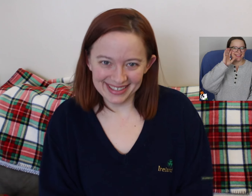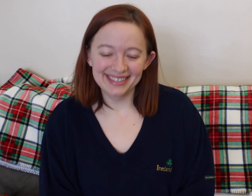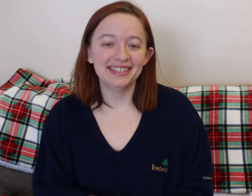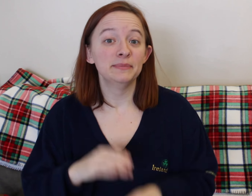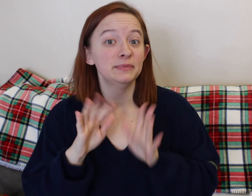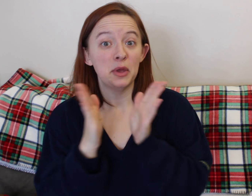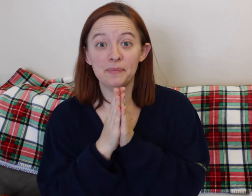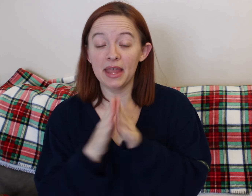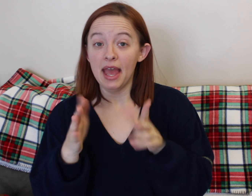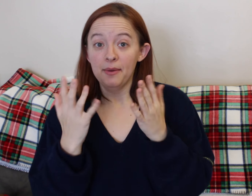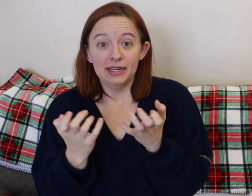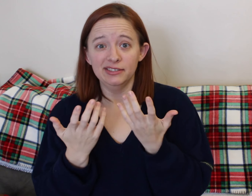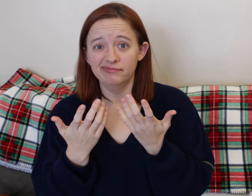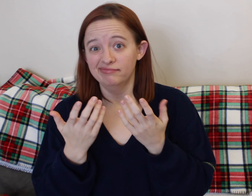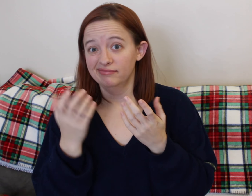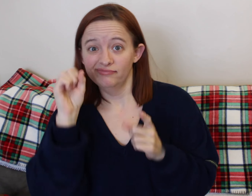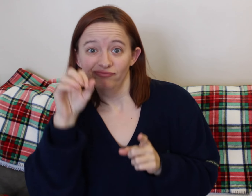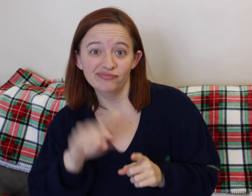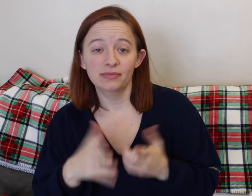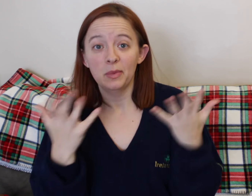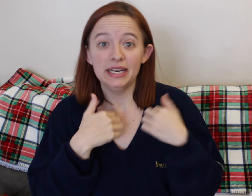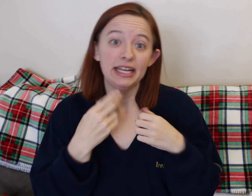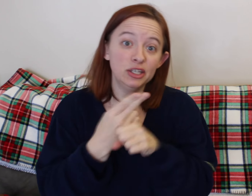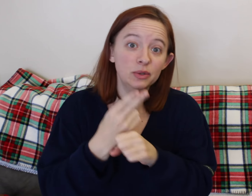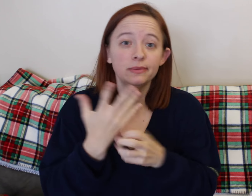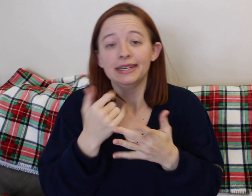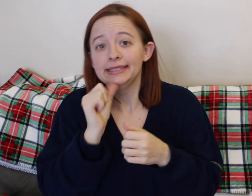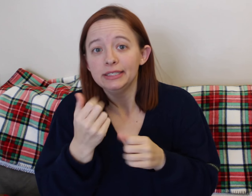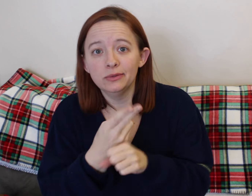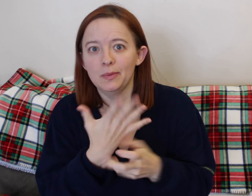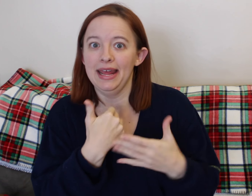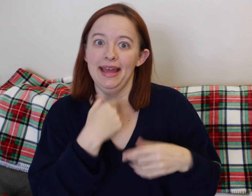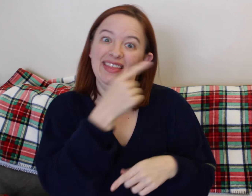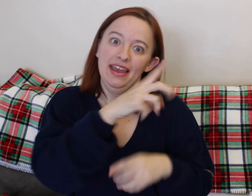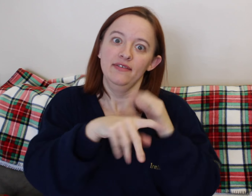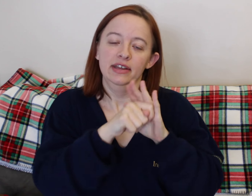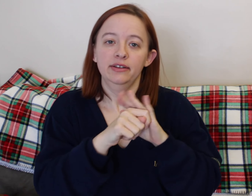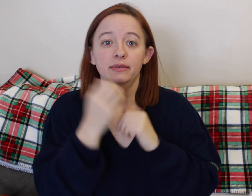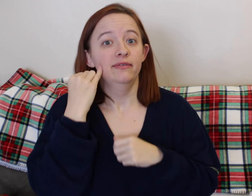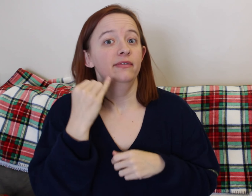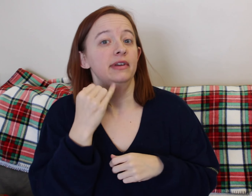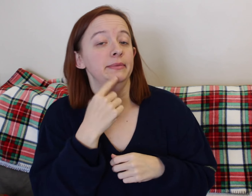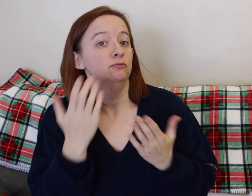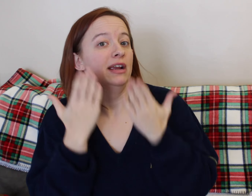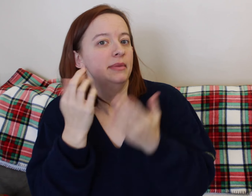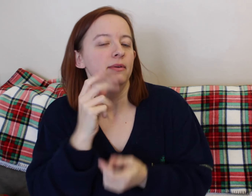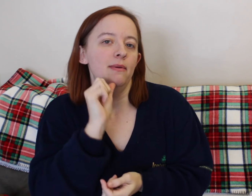Yes, look, I'm so puffy. My fingers are swollen. I look awful!